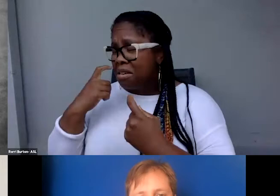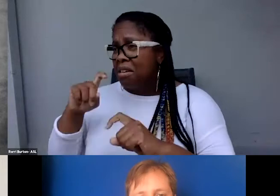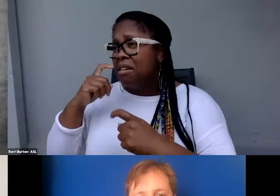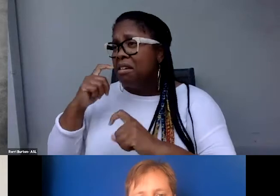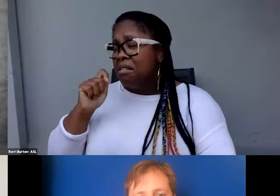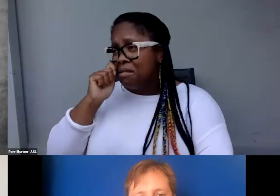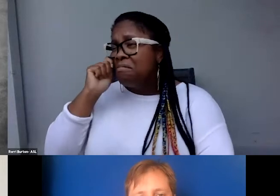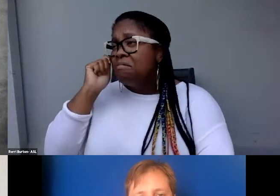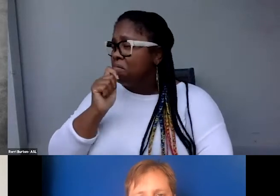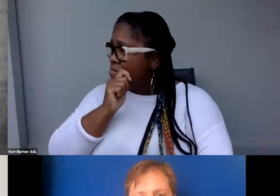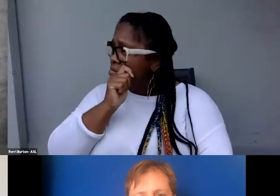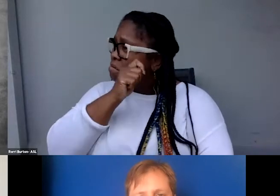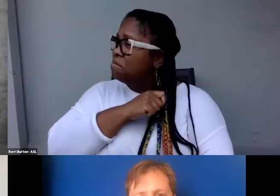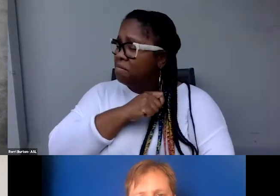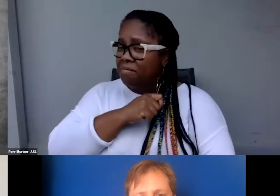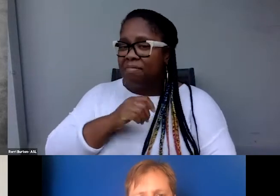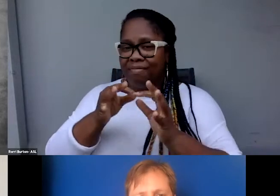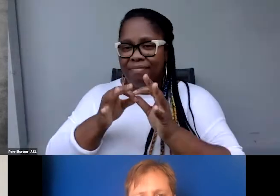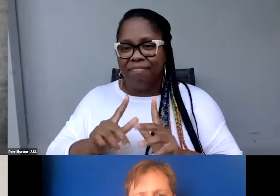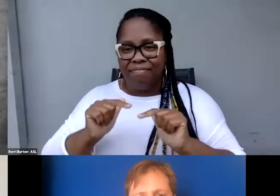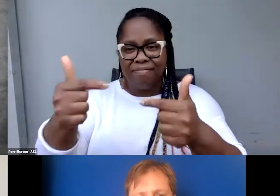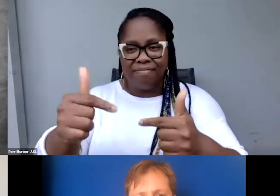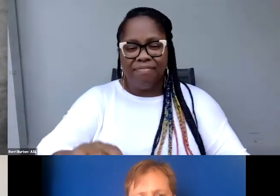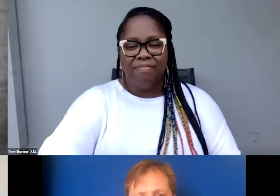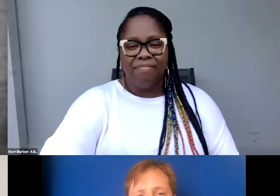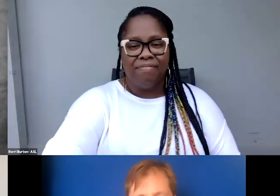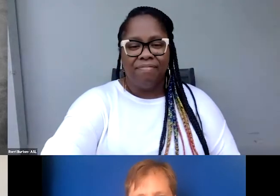How can you say that you're working toward equity